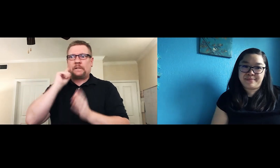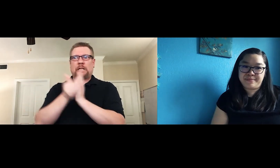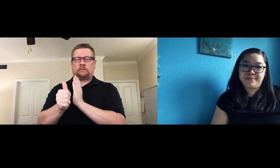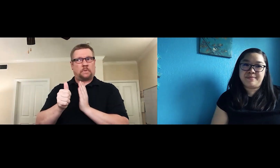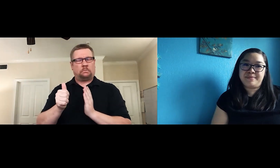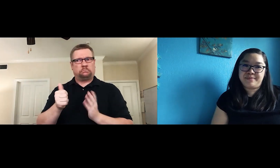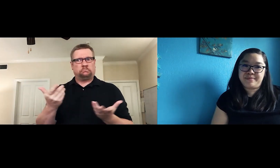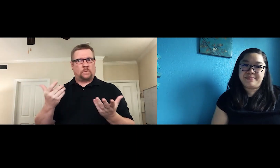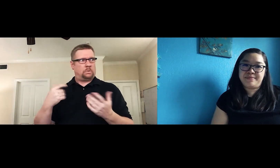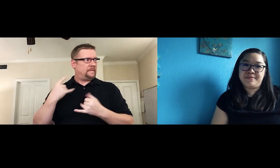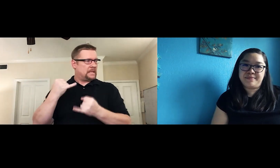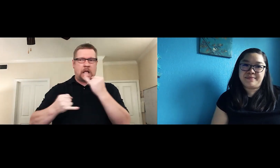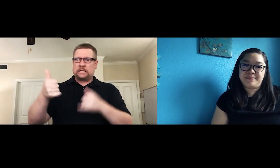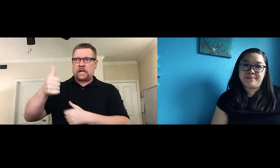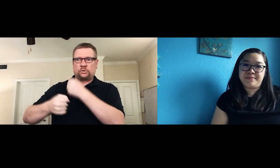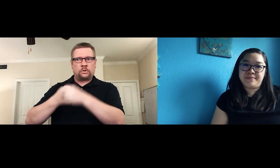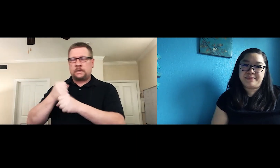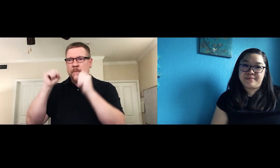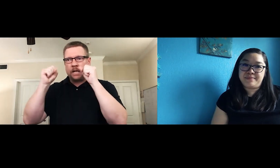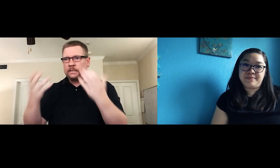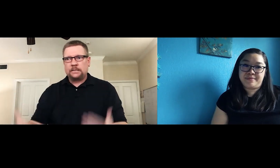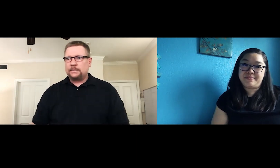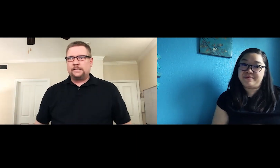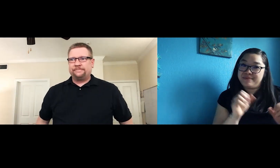ways to hire Deaf talent! The past 10 years have been amazing for that.